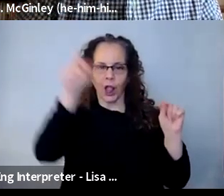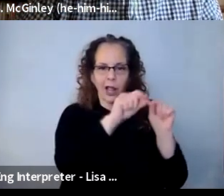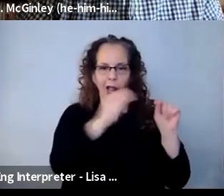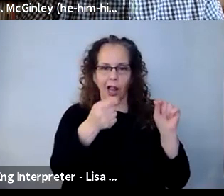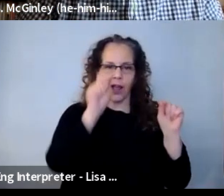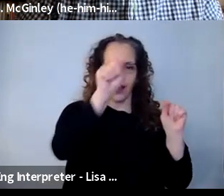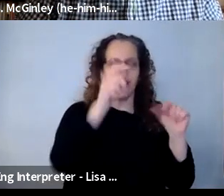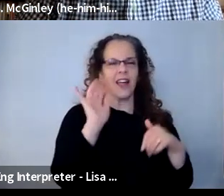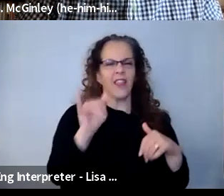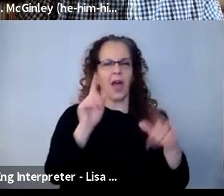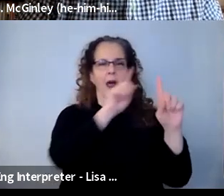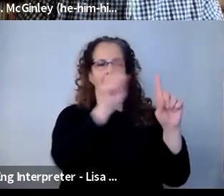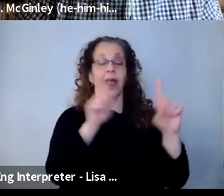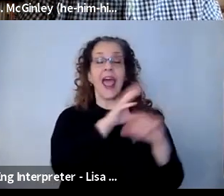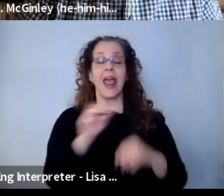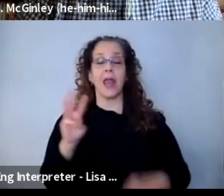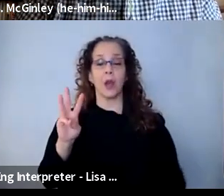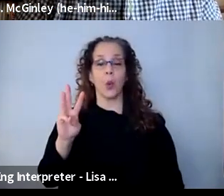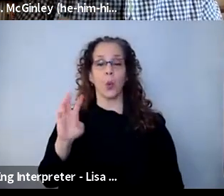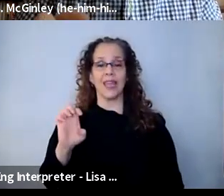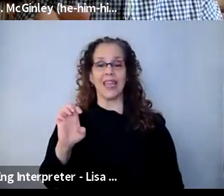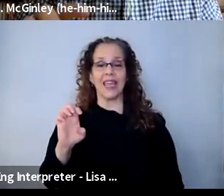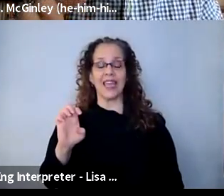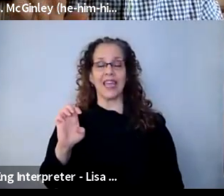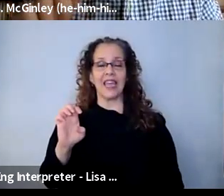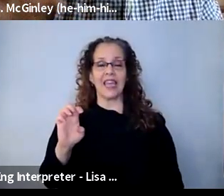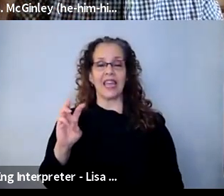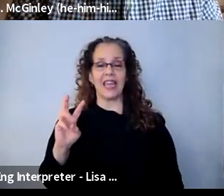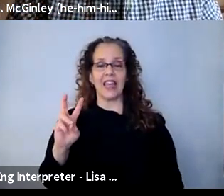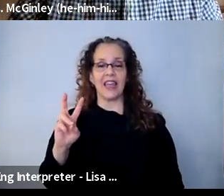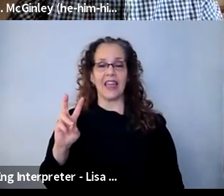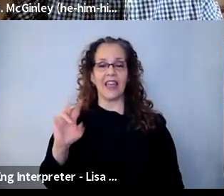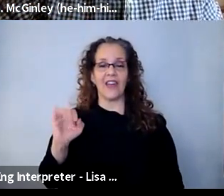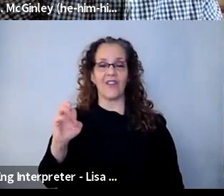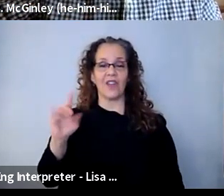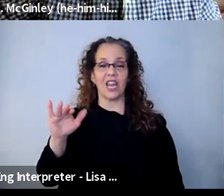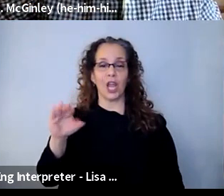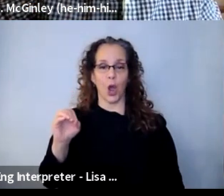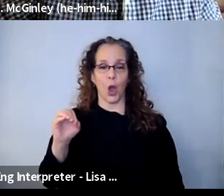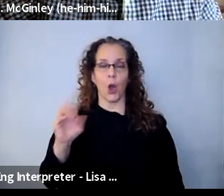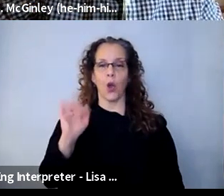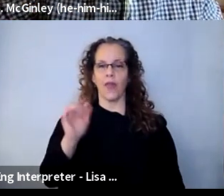utilized WeVideo a lot, which is an online, collaborative video